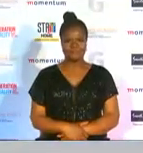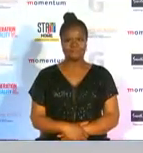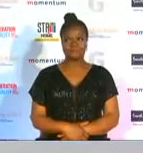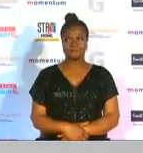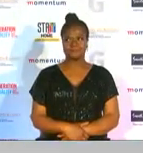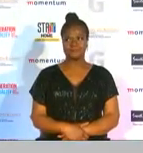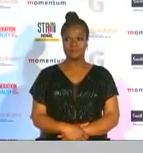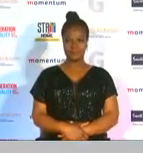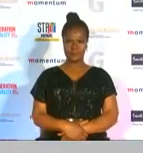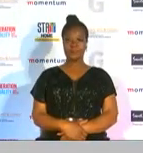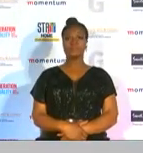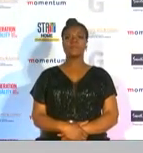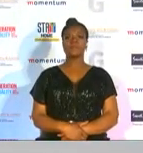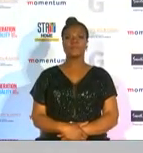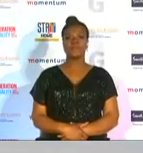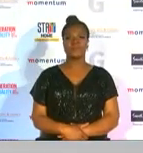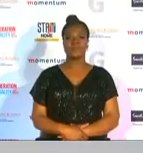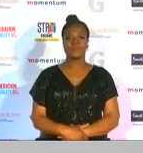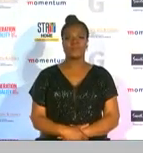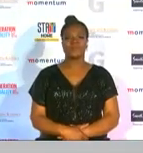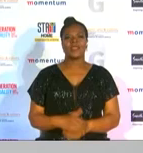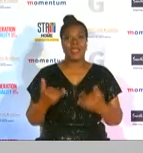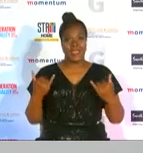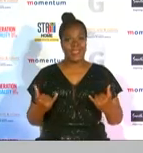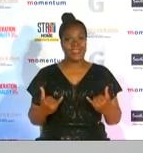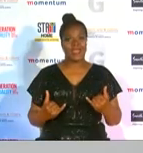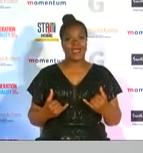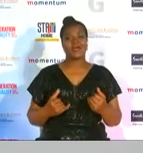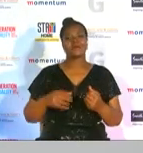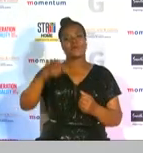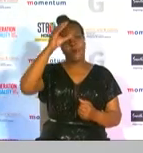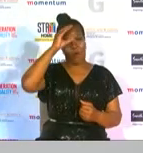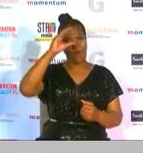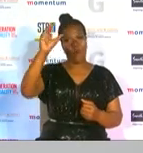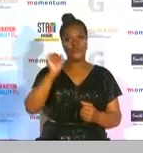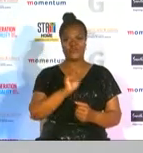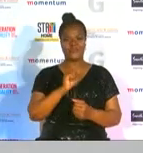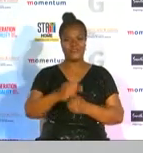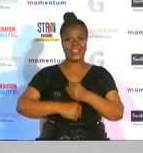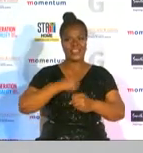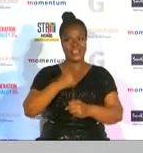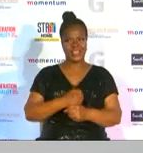from women of the year to coach of the year this award is presented to a coach who's making